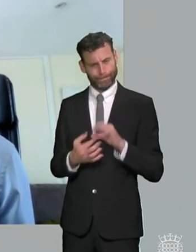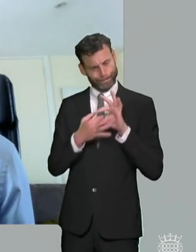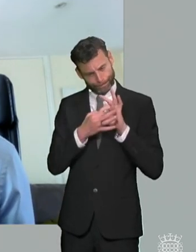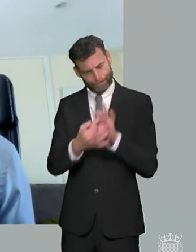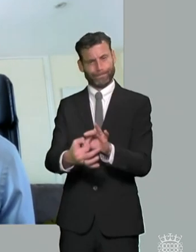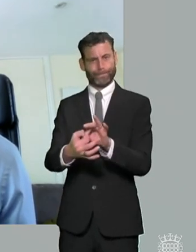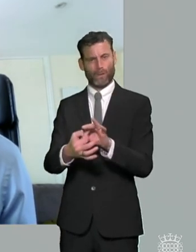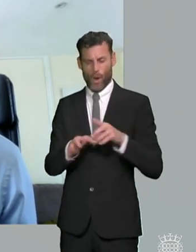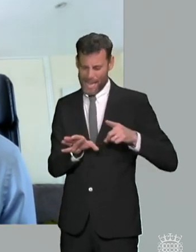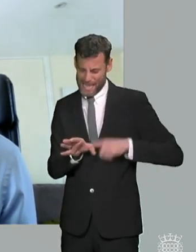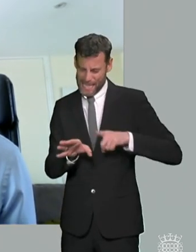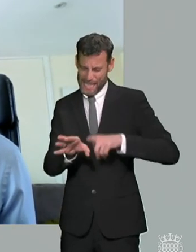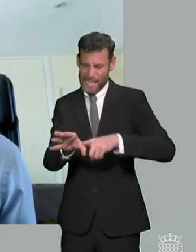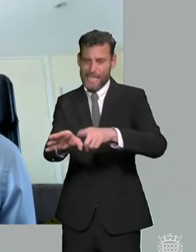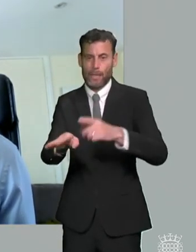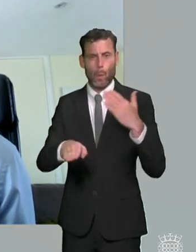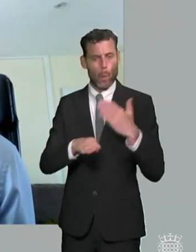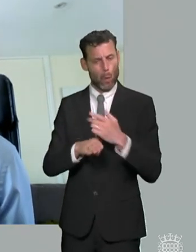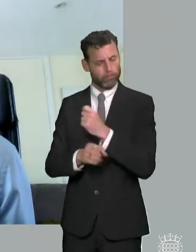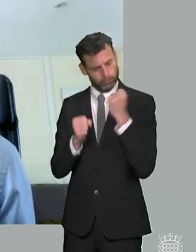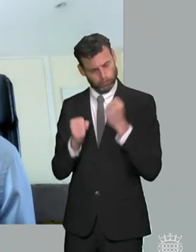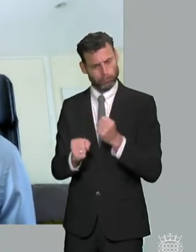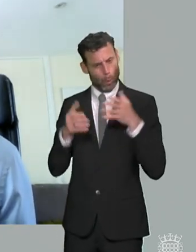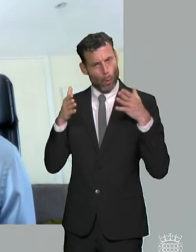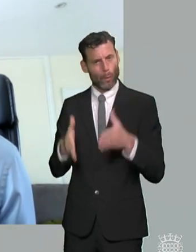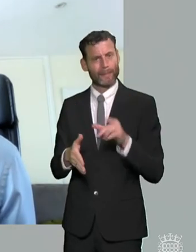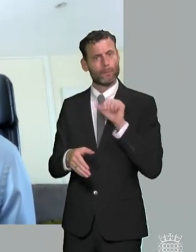and diligence um that suggests that that makes a good economic sense